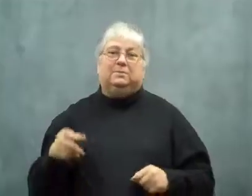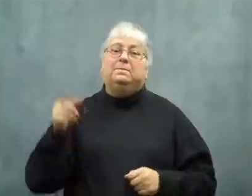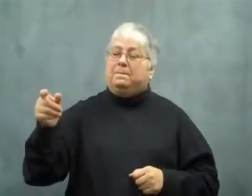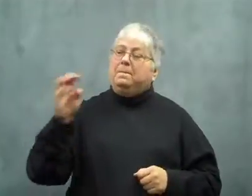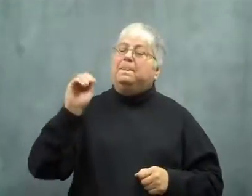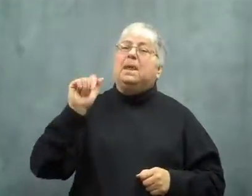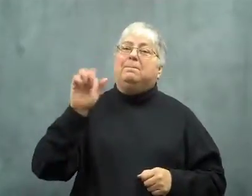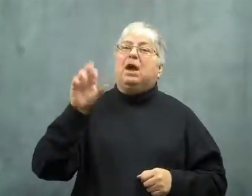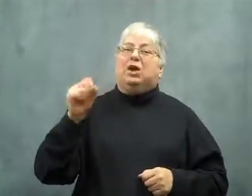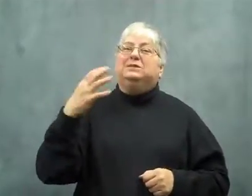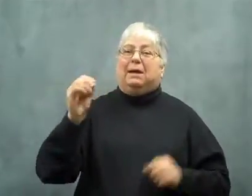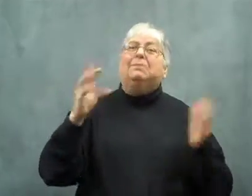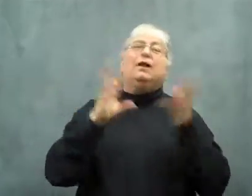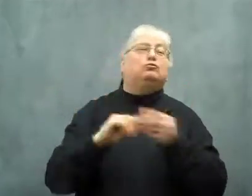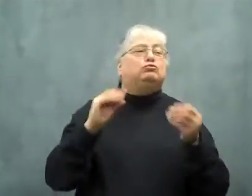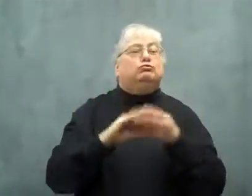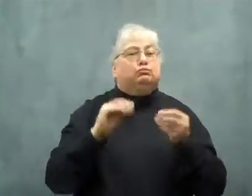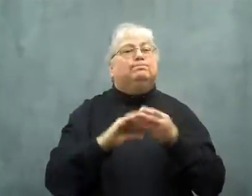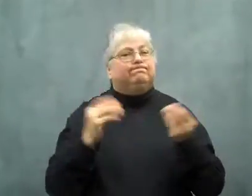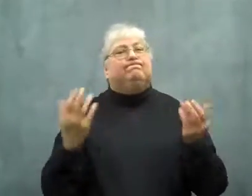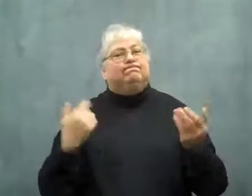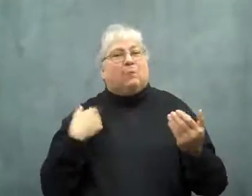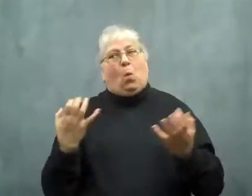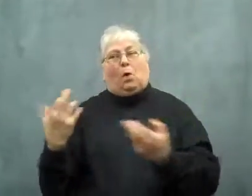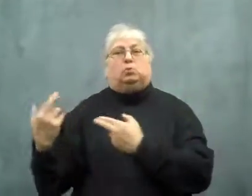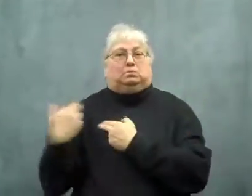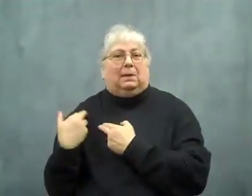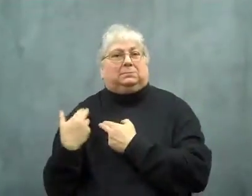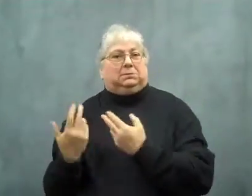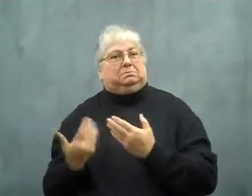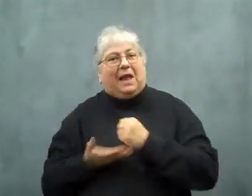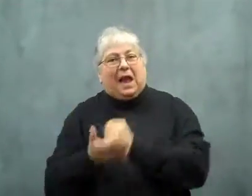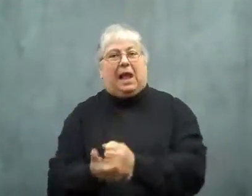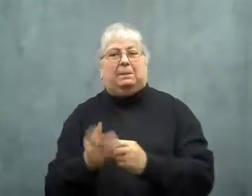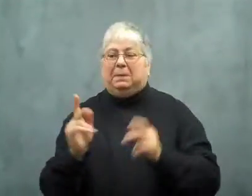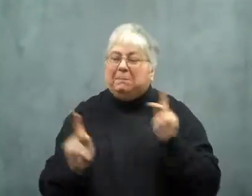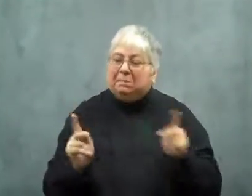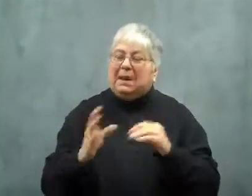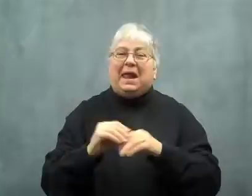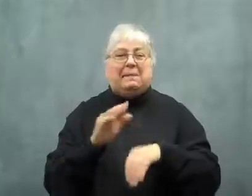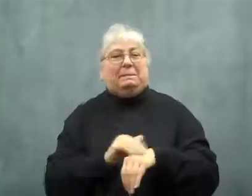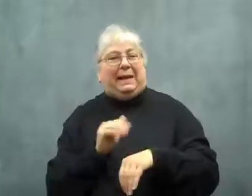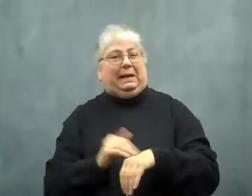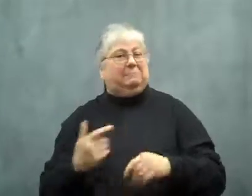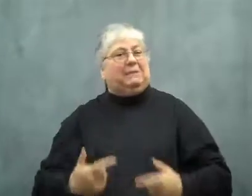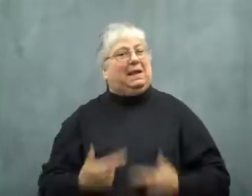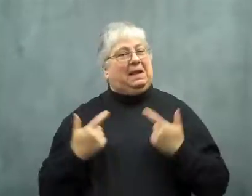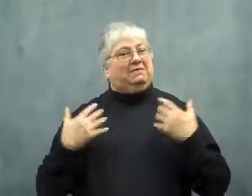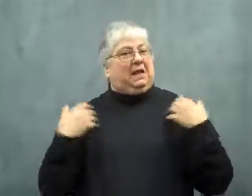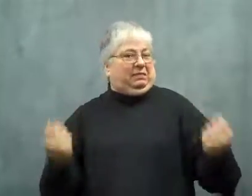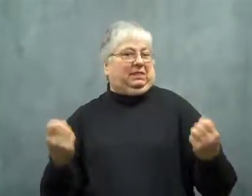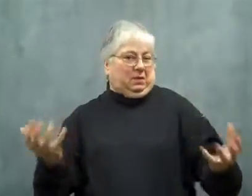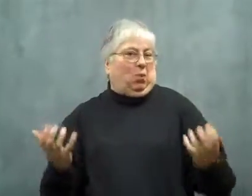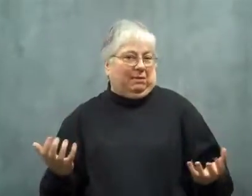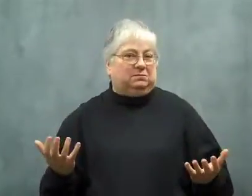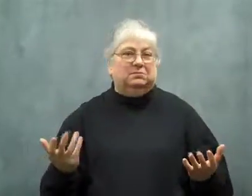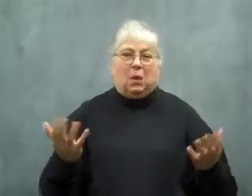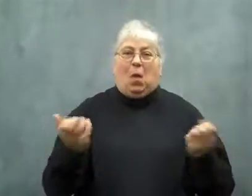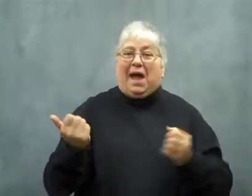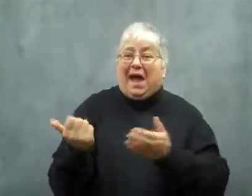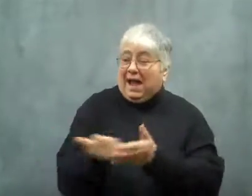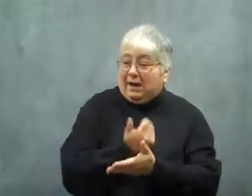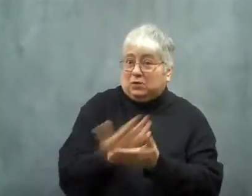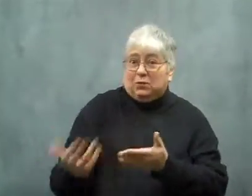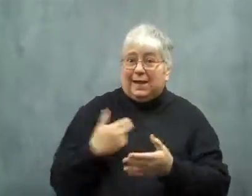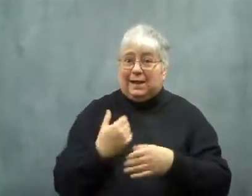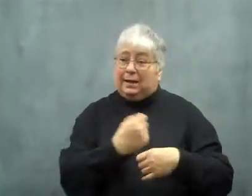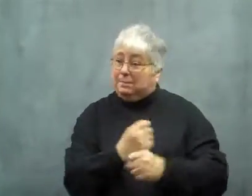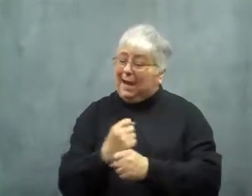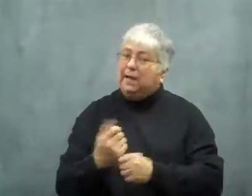Mars says they want to be responsible and help people and pets live healthy lives.